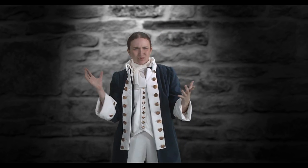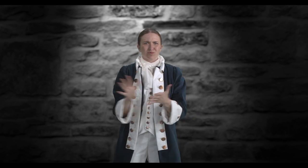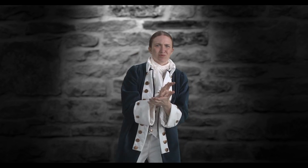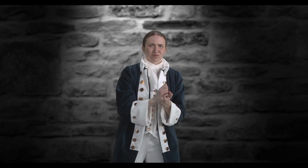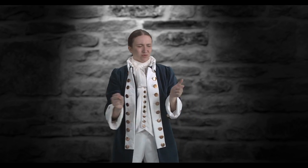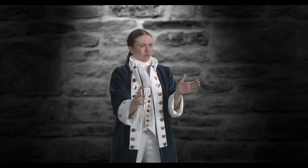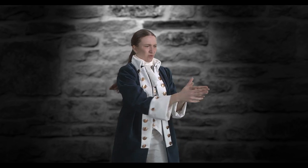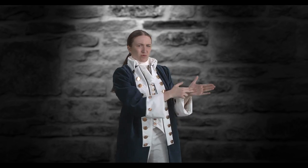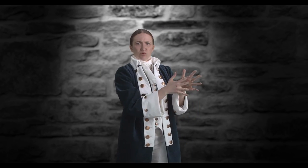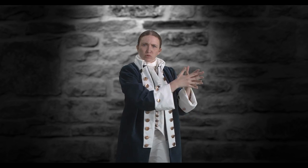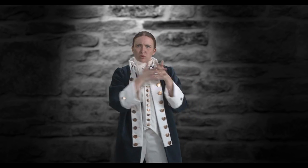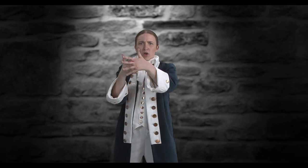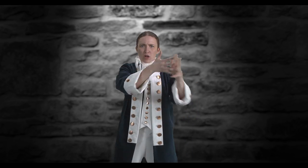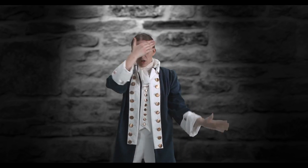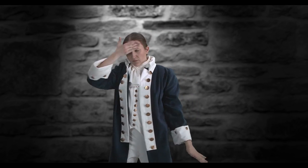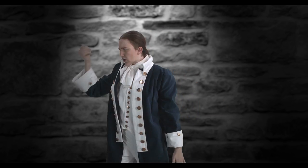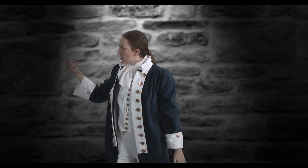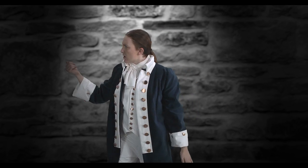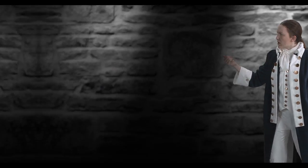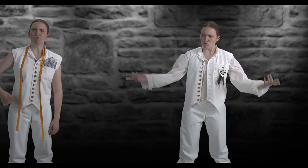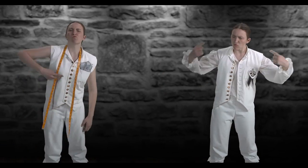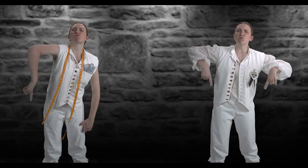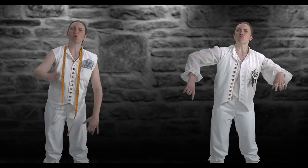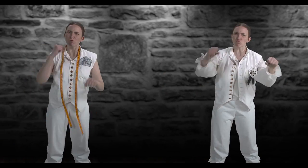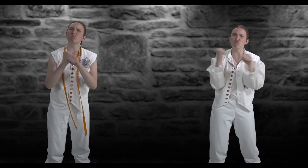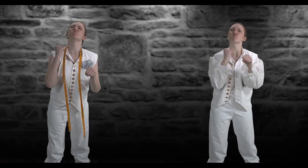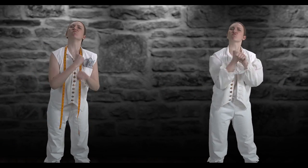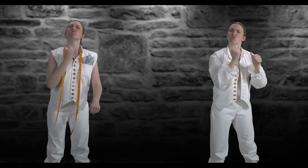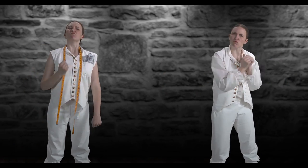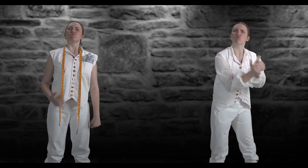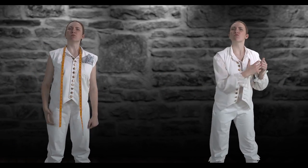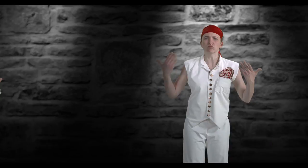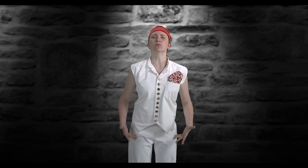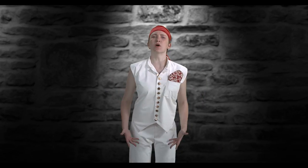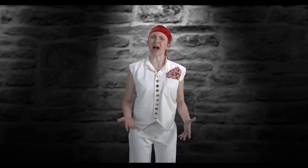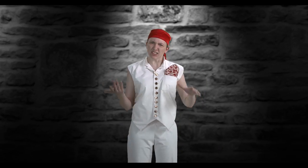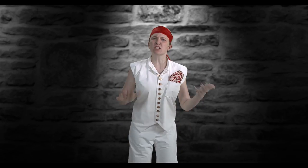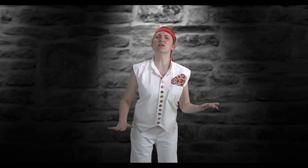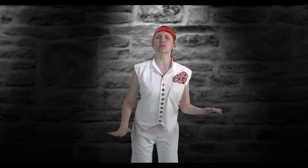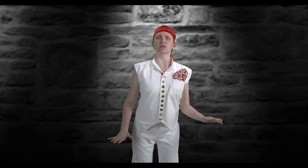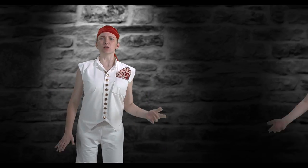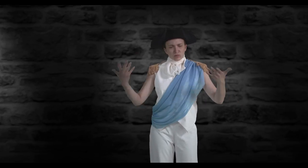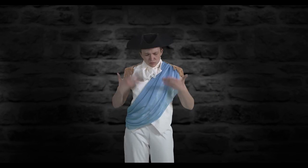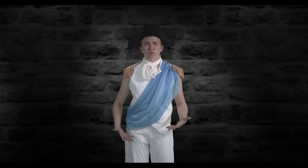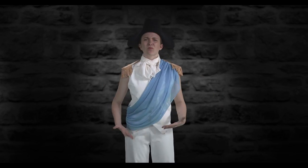His enemies destroyed his rep, America forgot him We fought with him Me? I died for him Me?